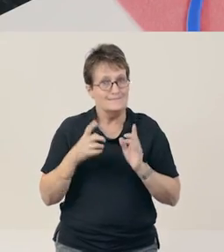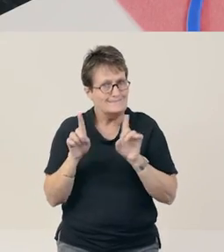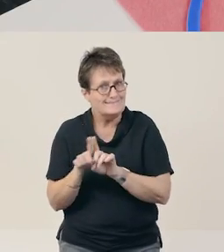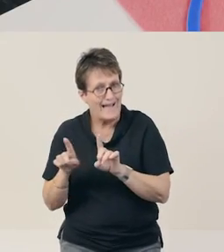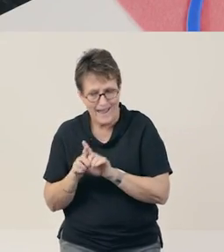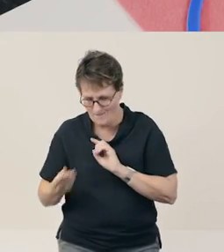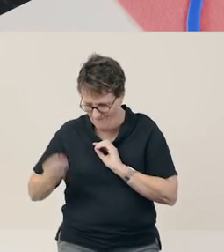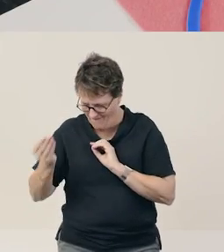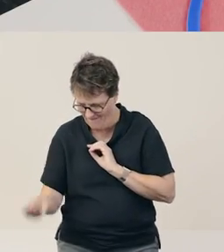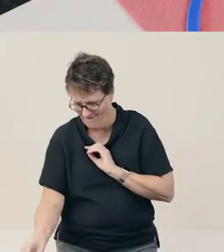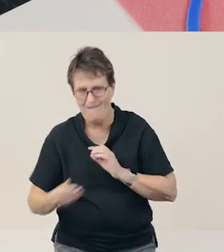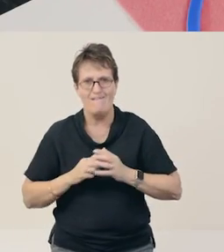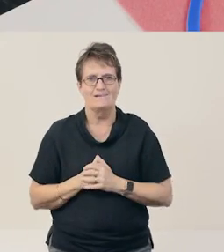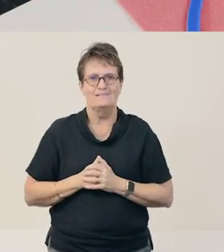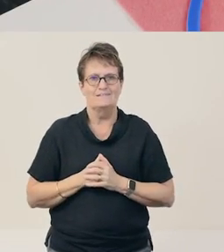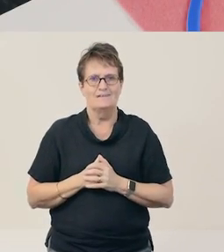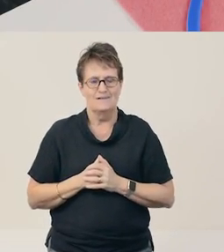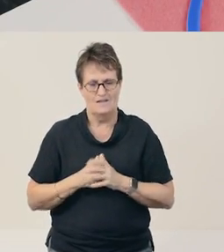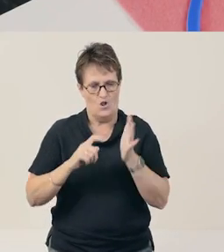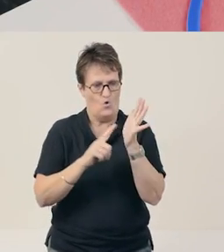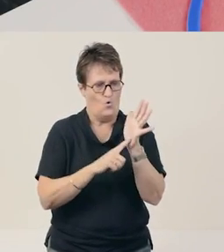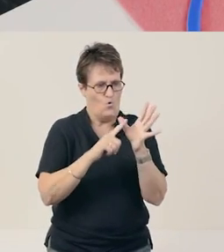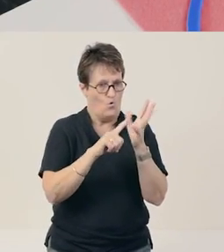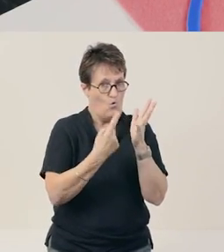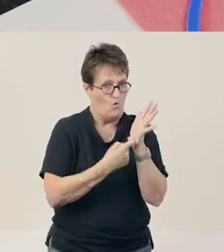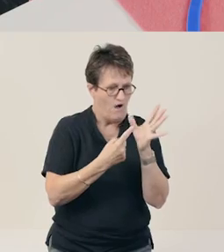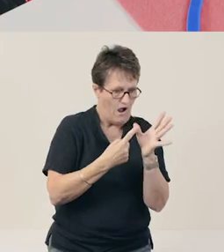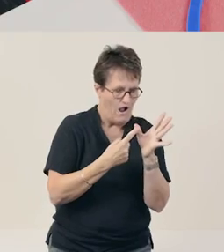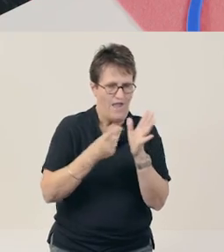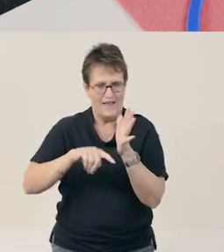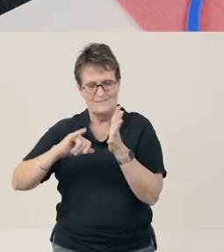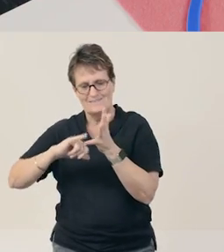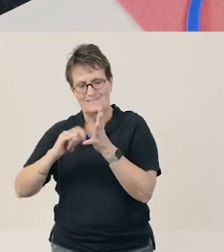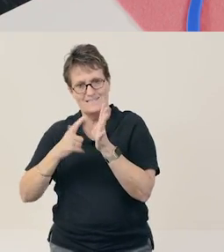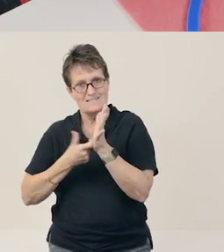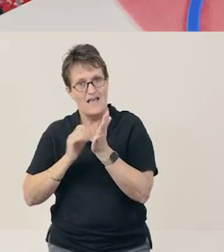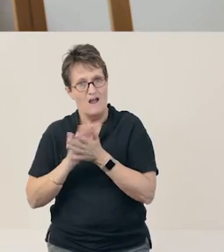Thank you, Sarah. Laura and Sarah both have 2 syllables.